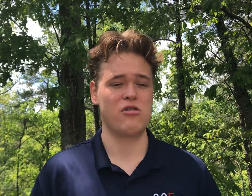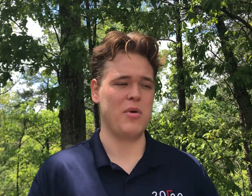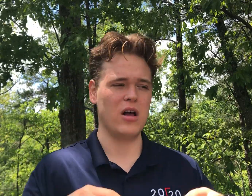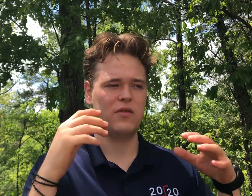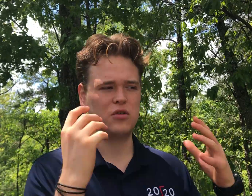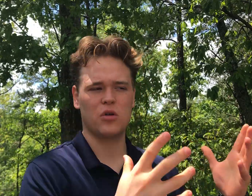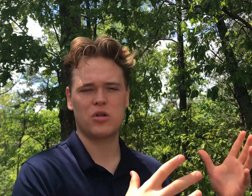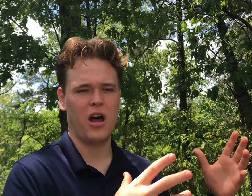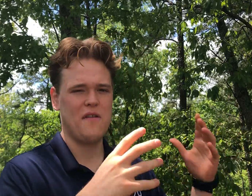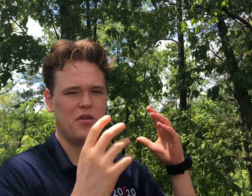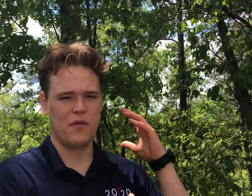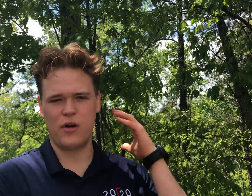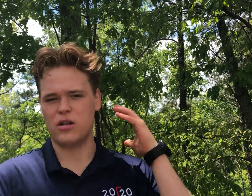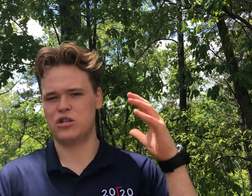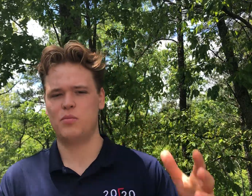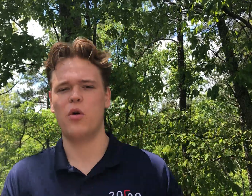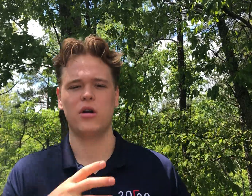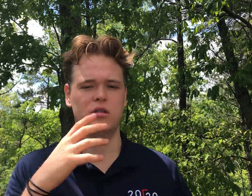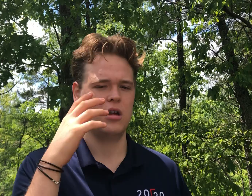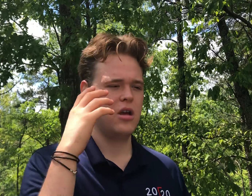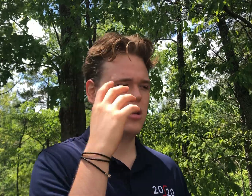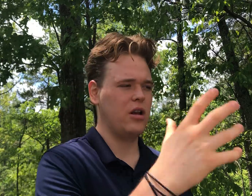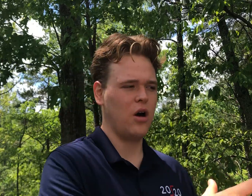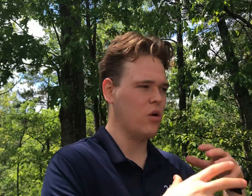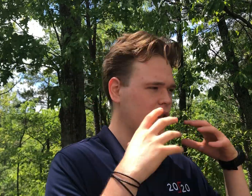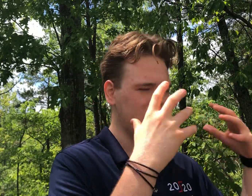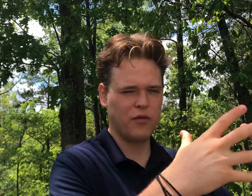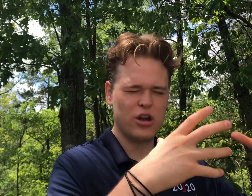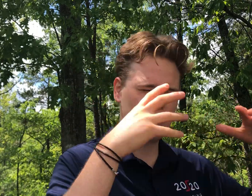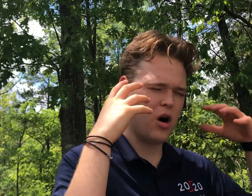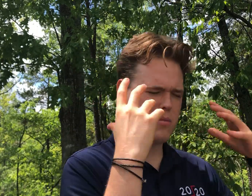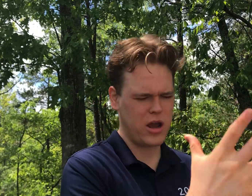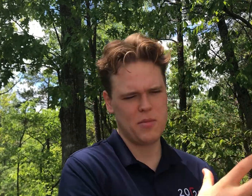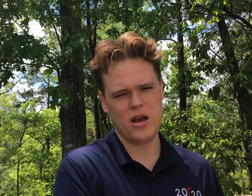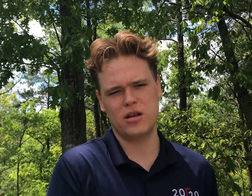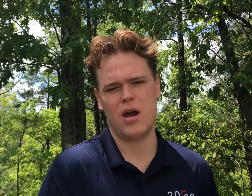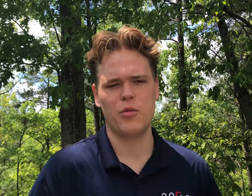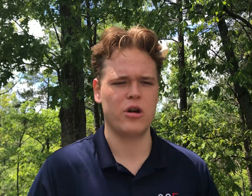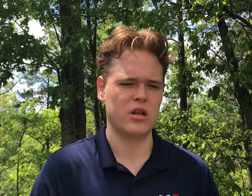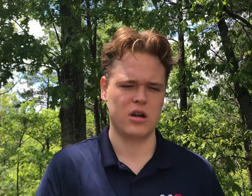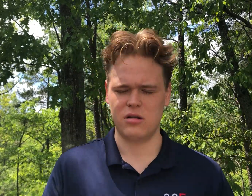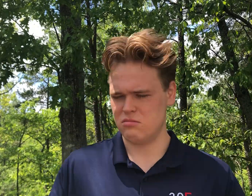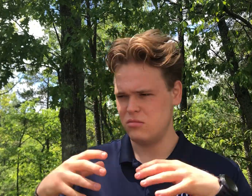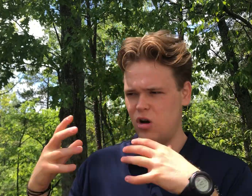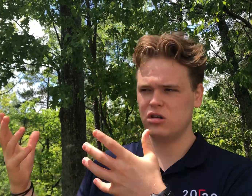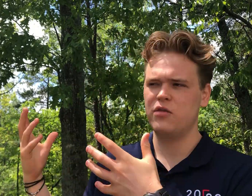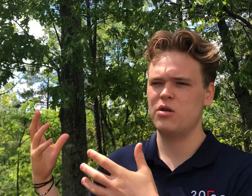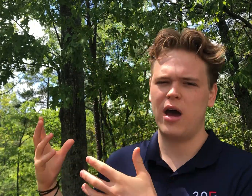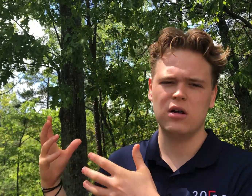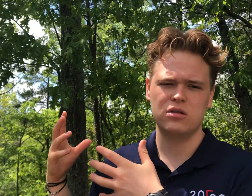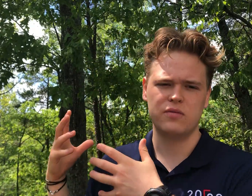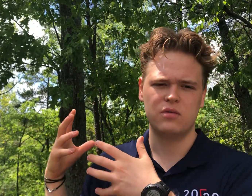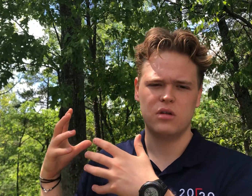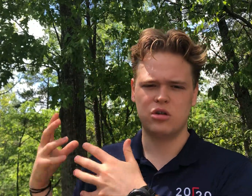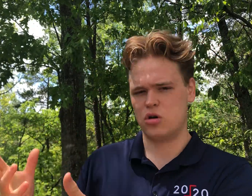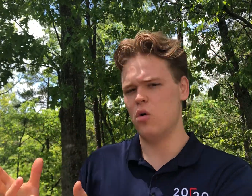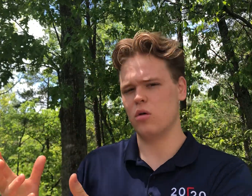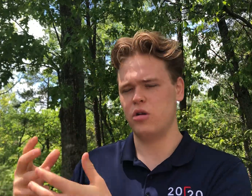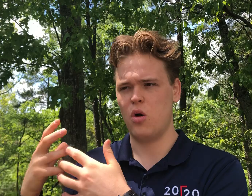have a good balance of social life, friends, sports, love your friends while making amazing memories, and also have a good balance of school,